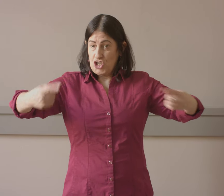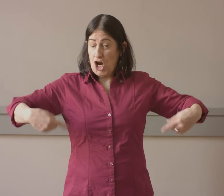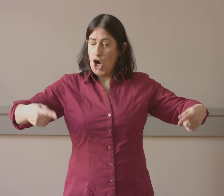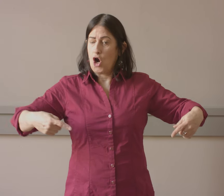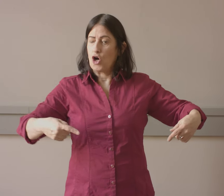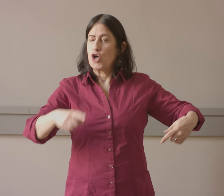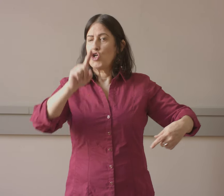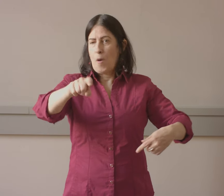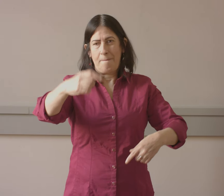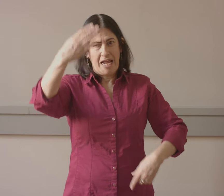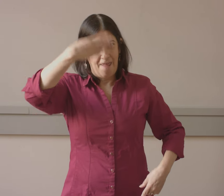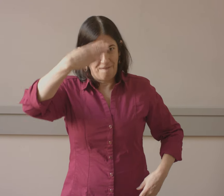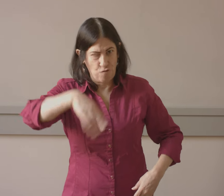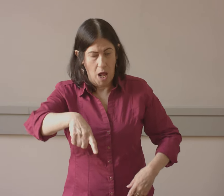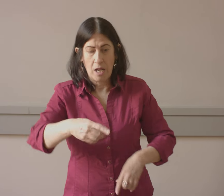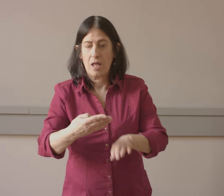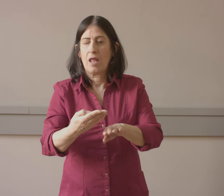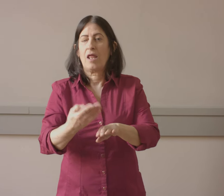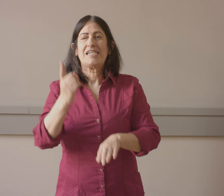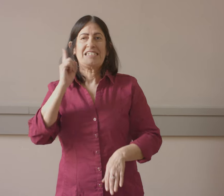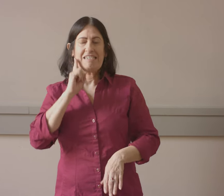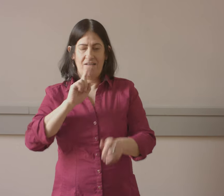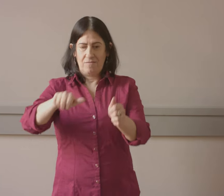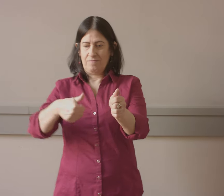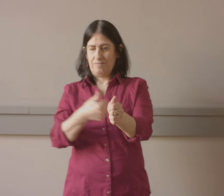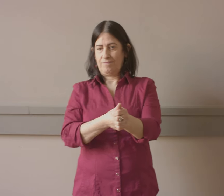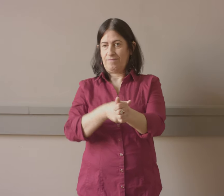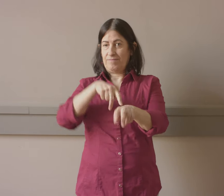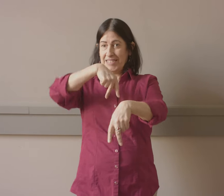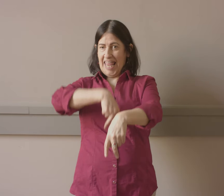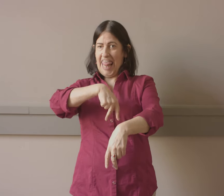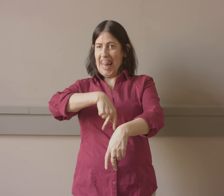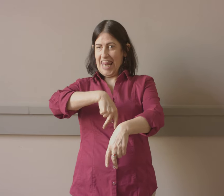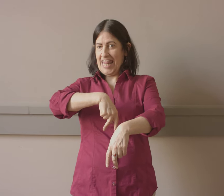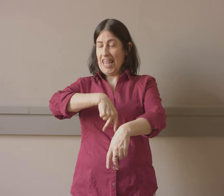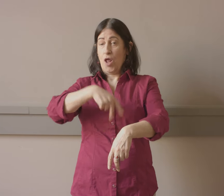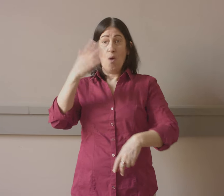People in wheelchairs also need to be in the front. And the deaf can stand